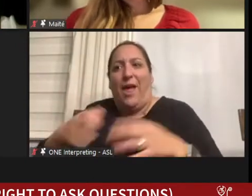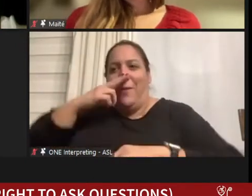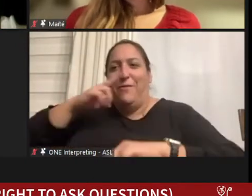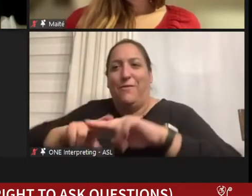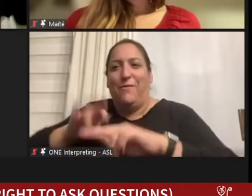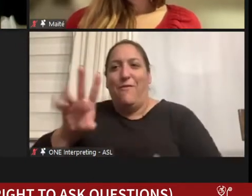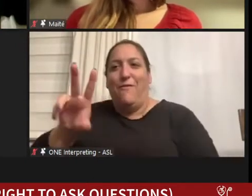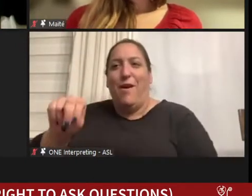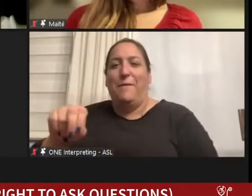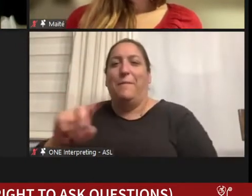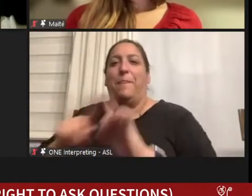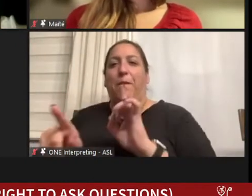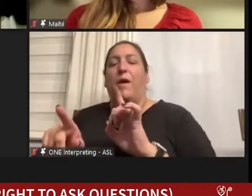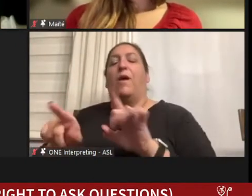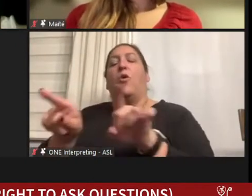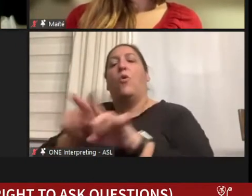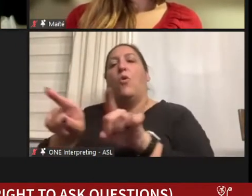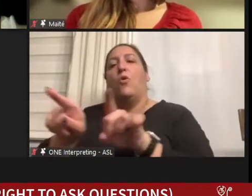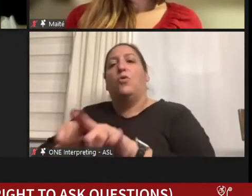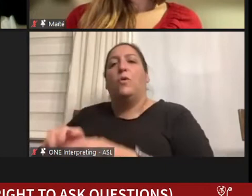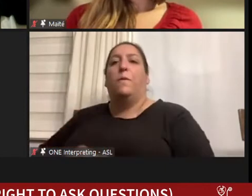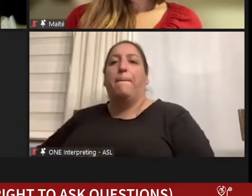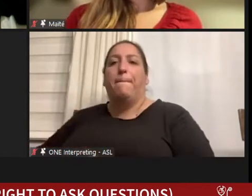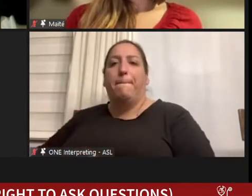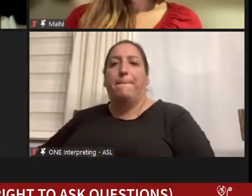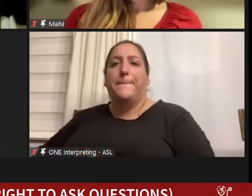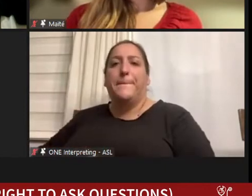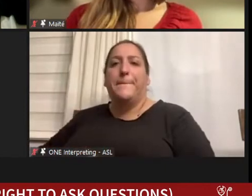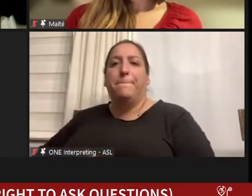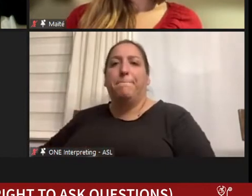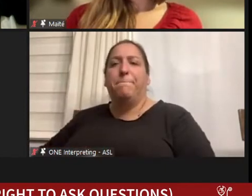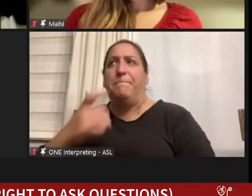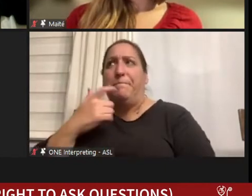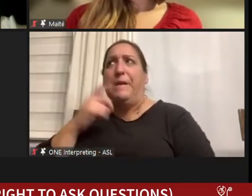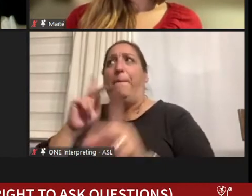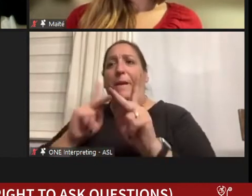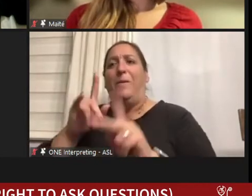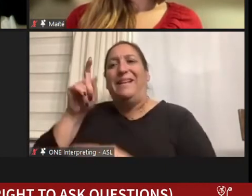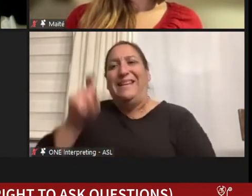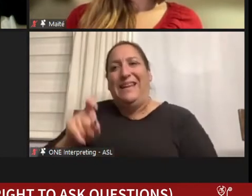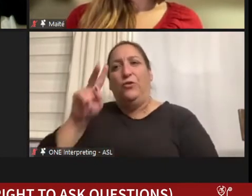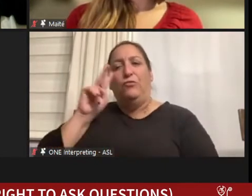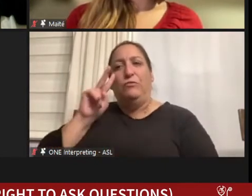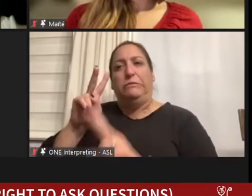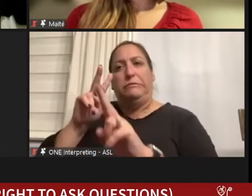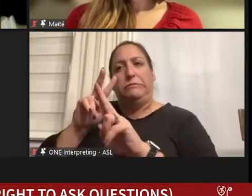in addition to I would say people need to look deeply at some of their other interest.